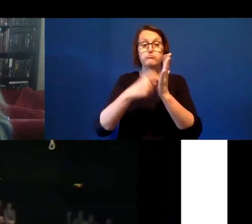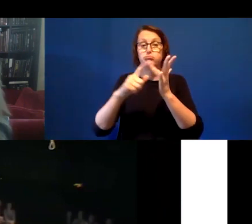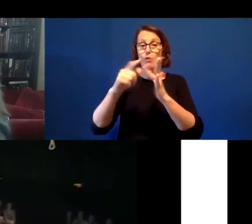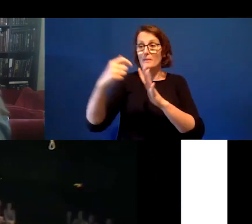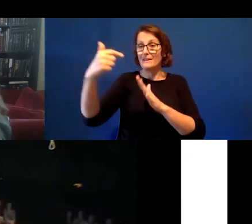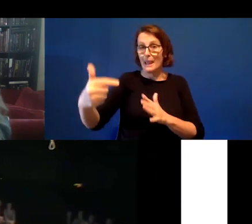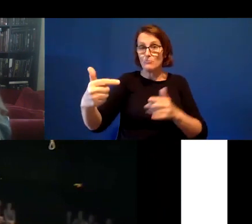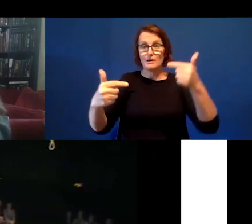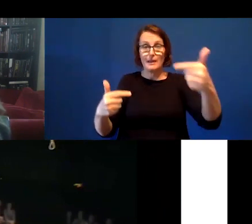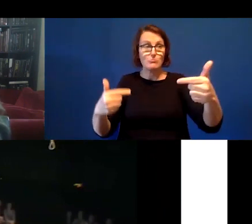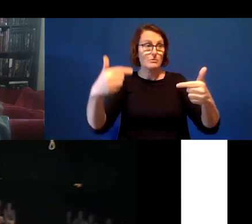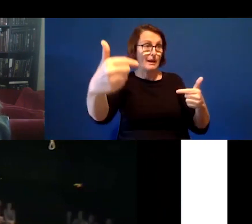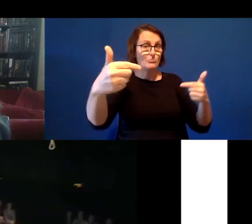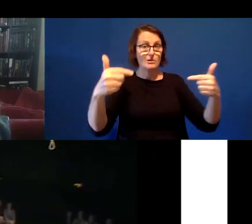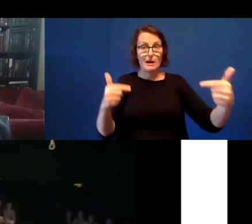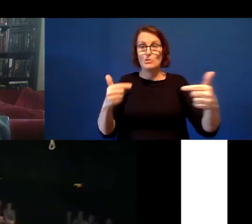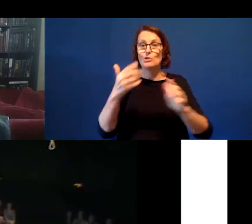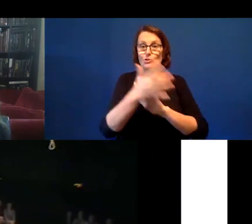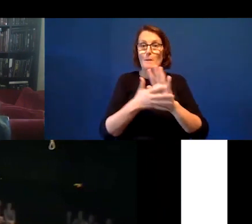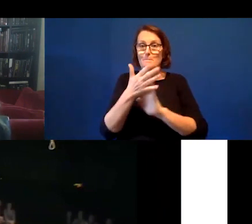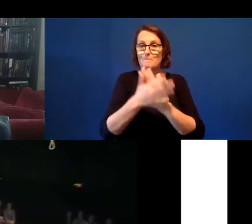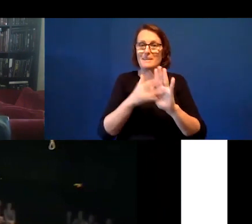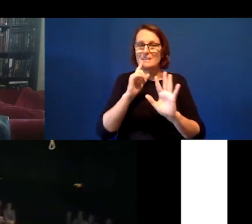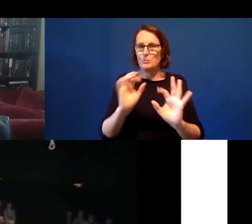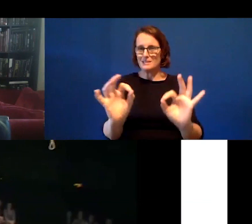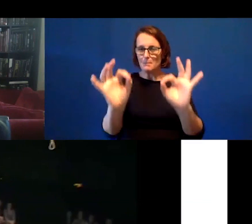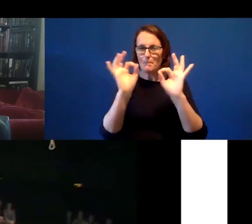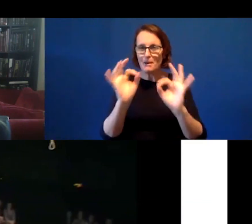there were two ways to experience this specially designed production.